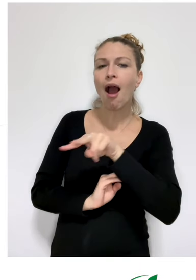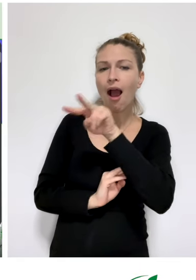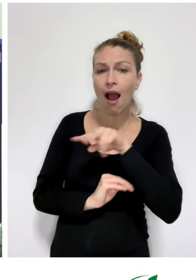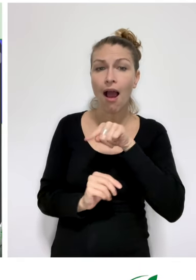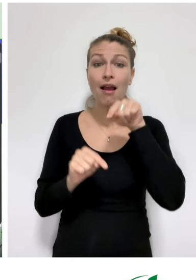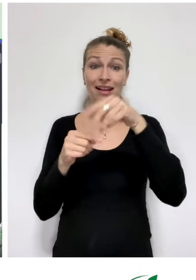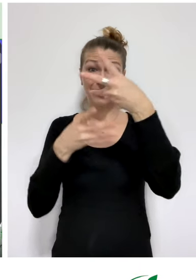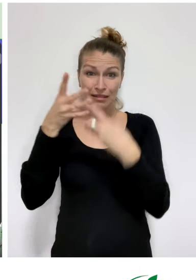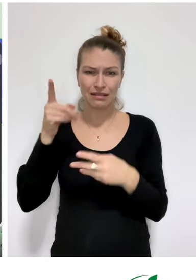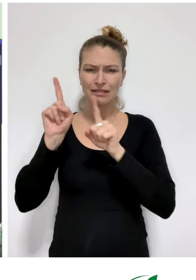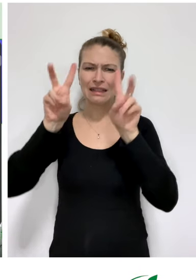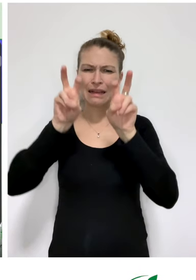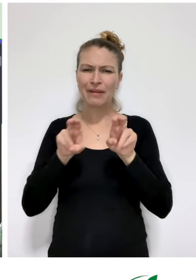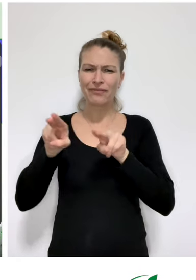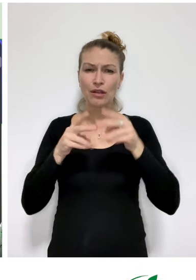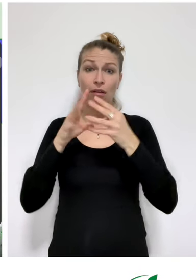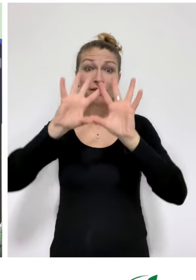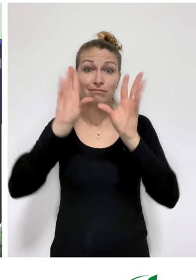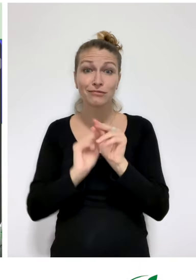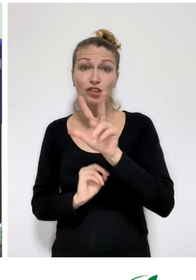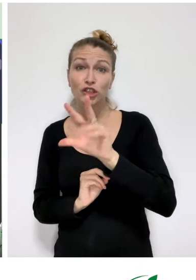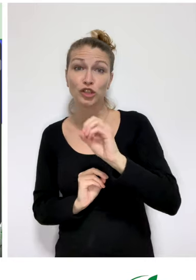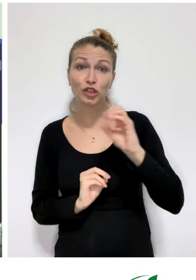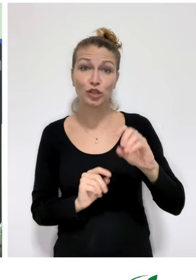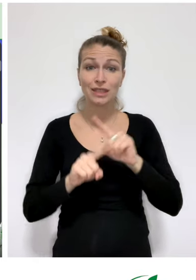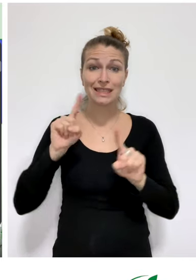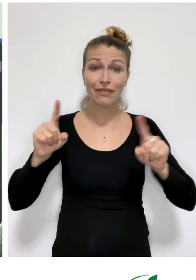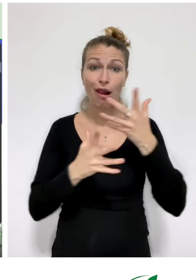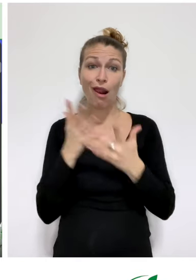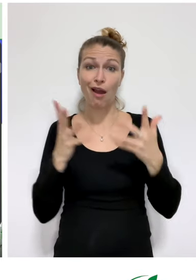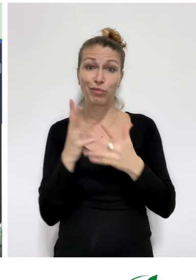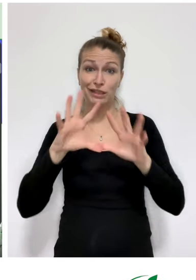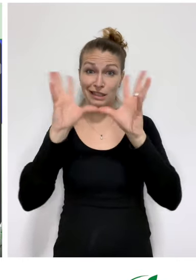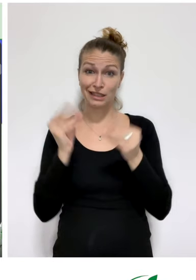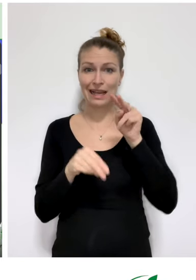Captions for the on-demand videos are available in more than 300 languages.